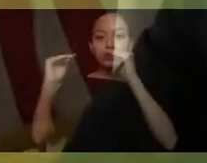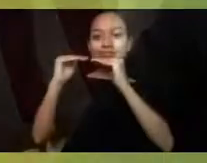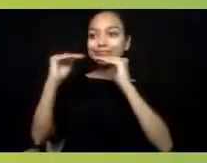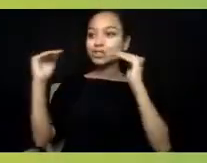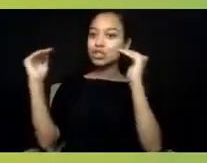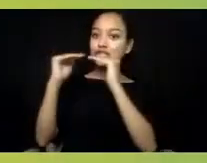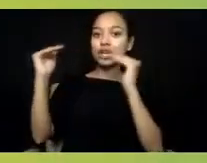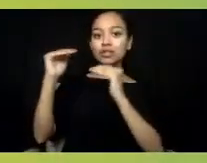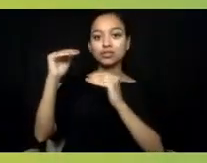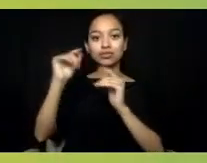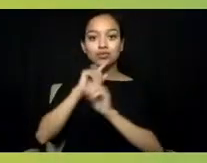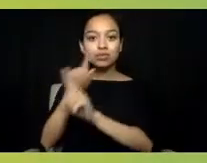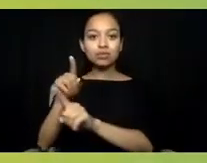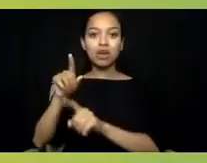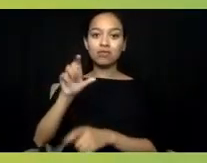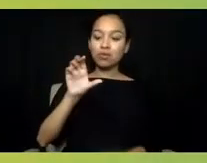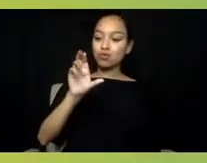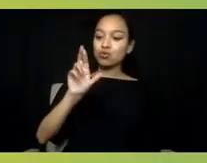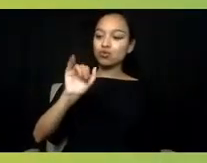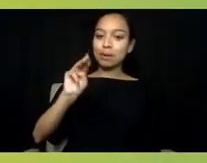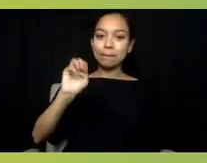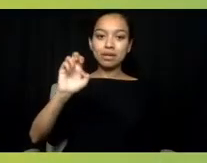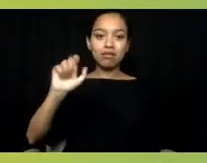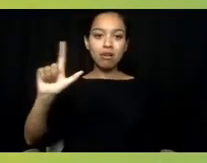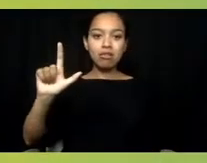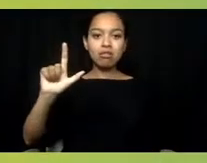that is not equipped to deal with a mental health crisis